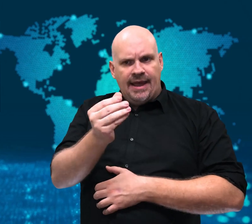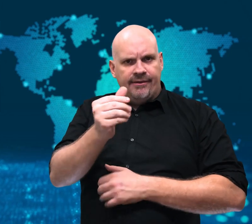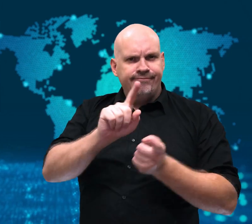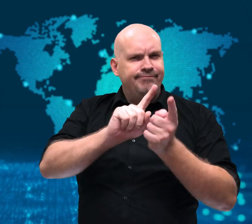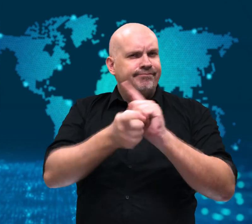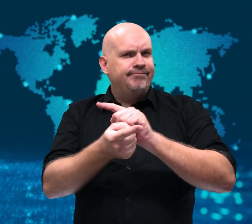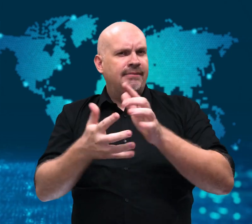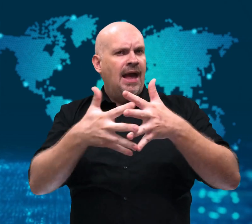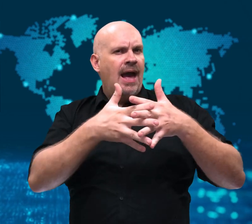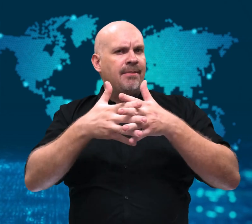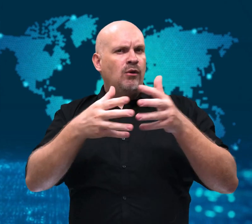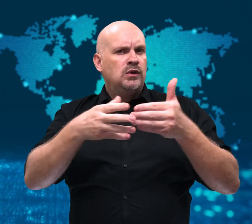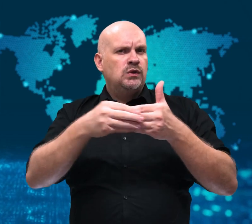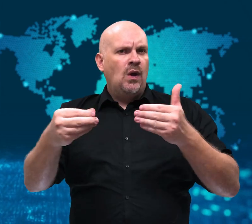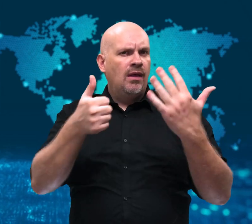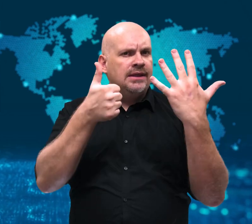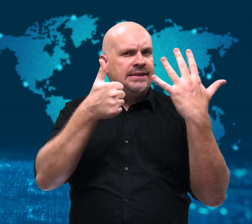or $675 USD,